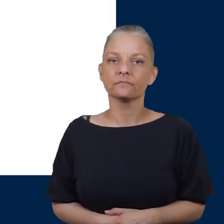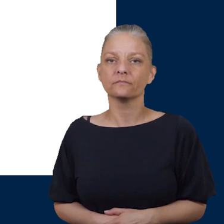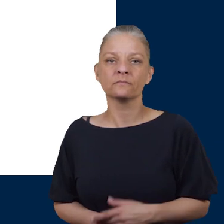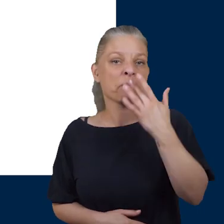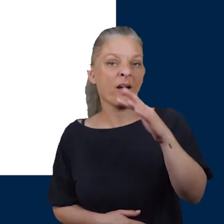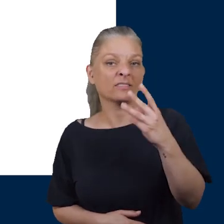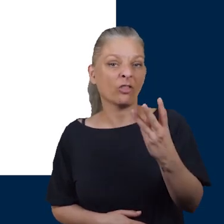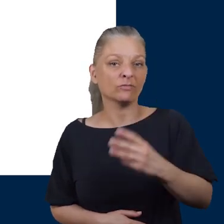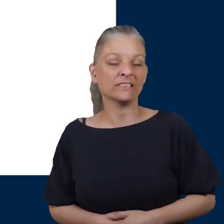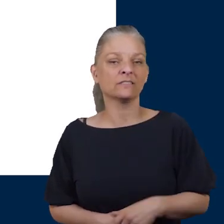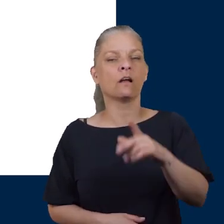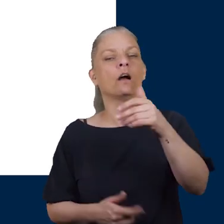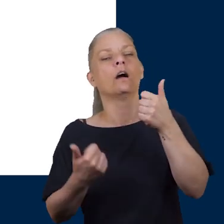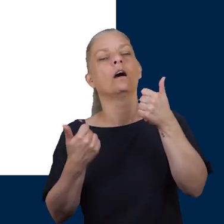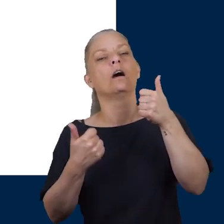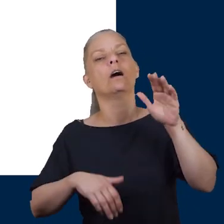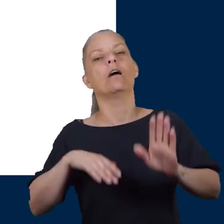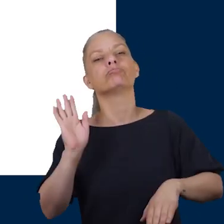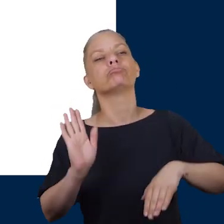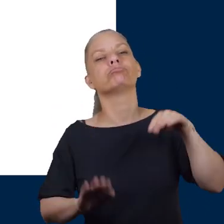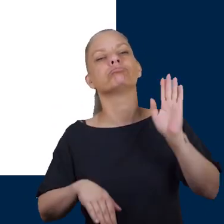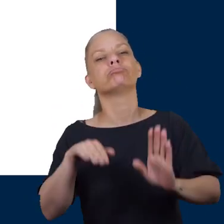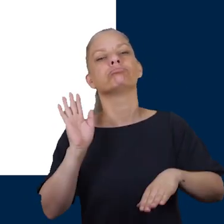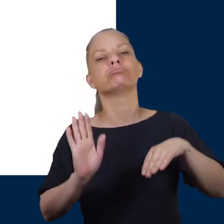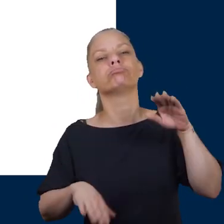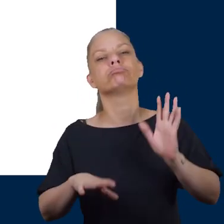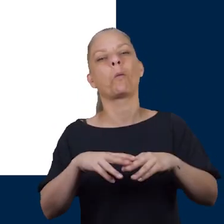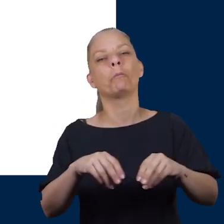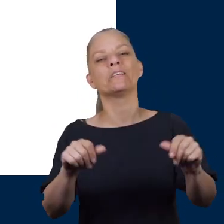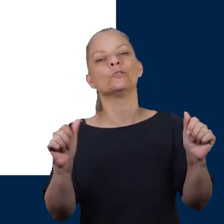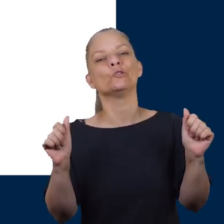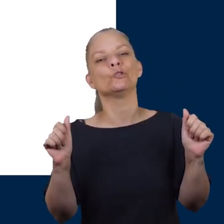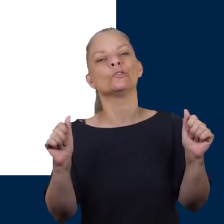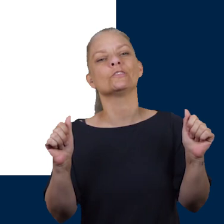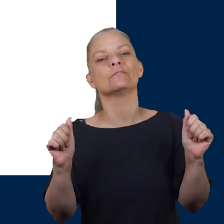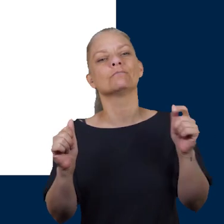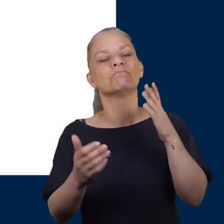Myth three is it's good to paddle at the beach. It is good to paddle in the water at the beach